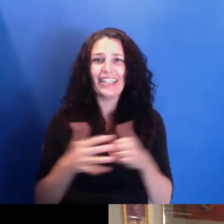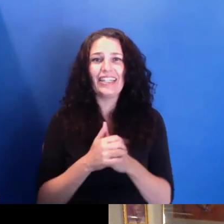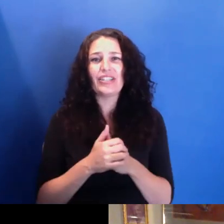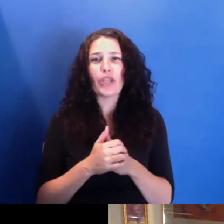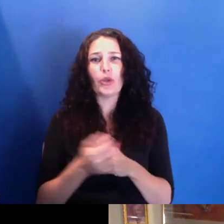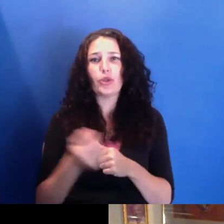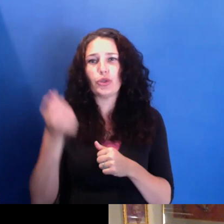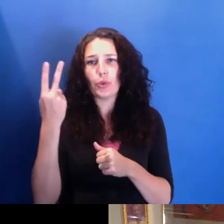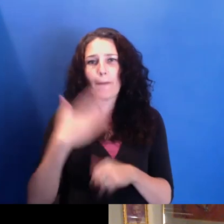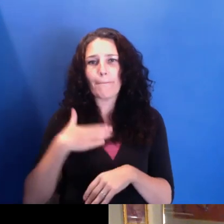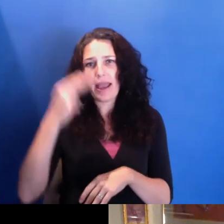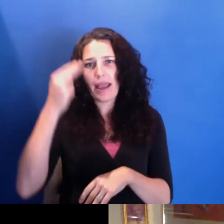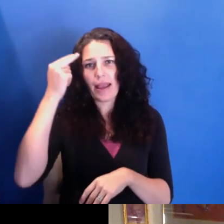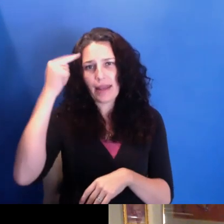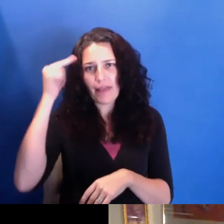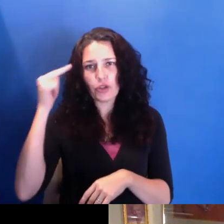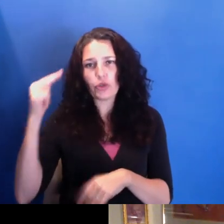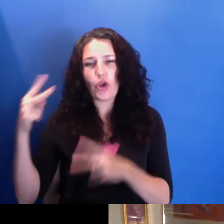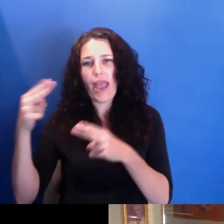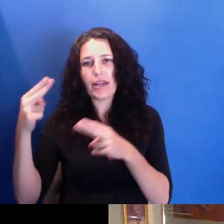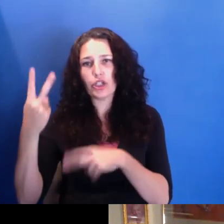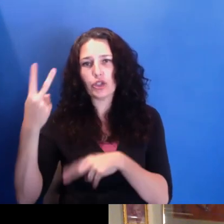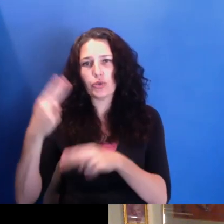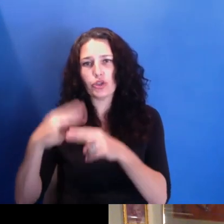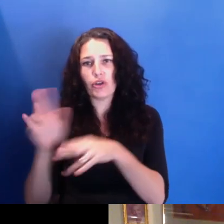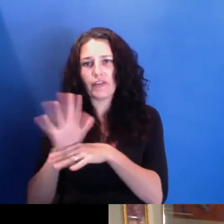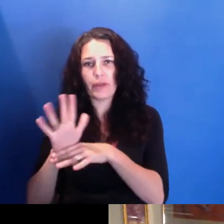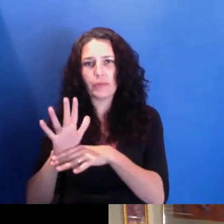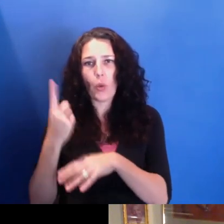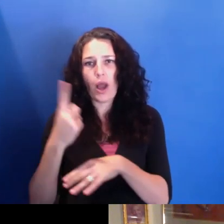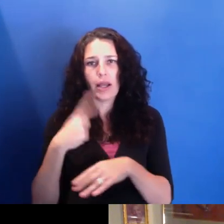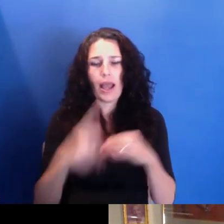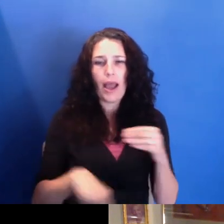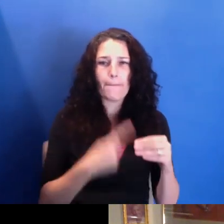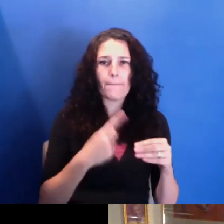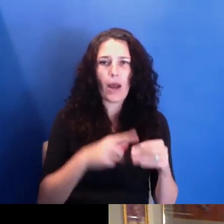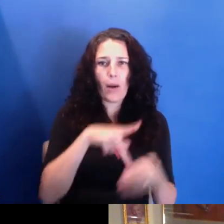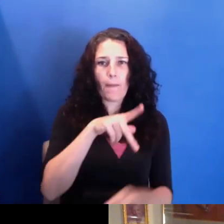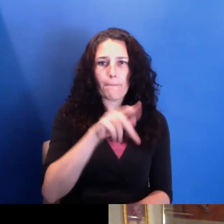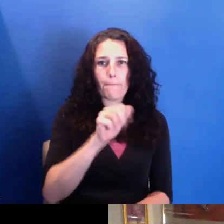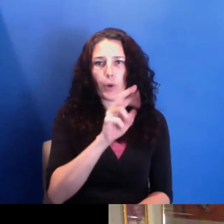And one is a film about Pearl Bowser, which I love. I actually spoke to Pearl yesterday,